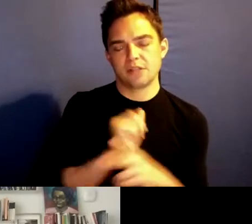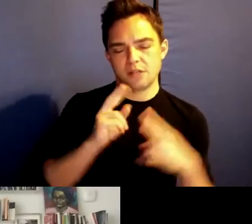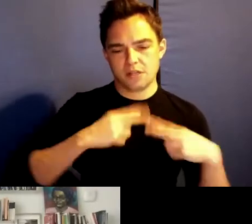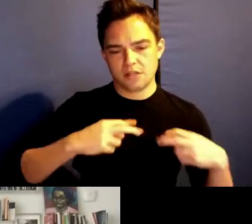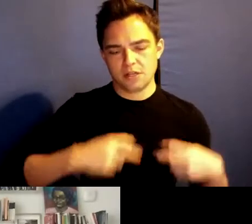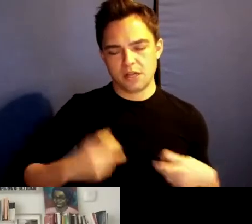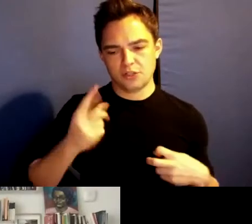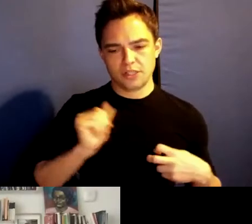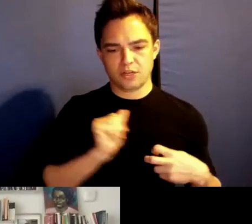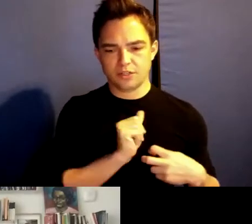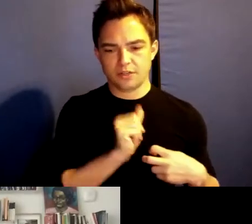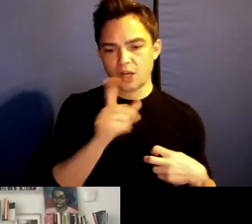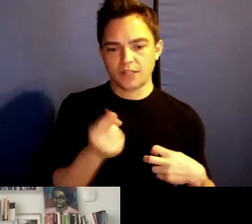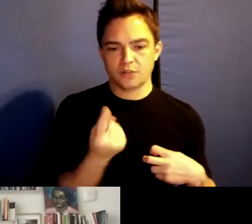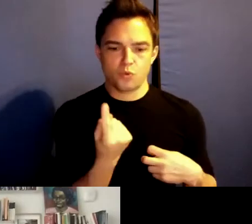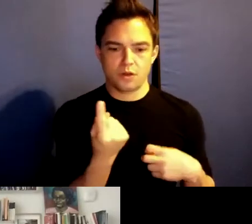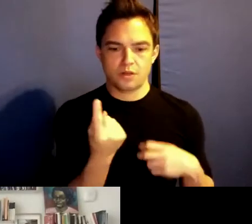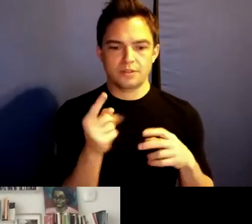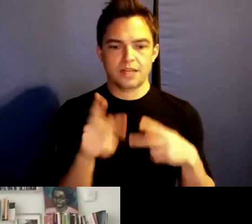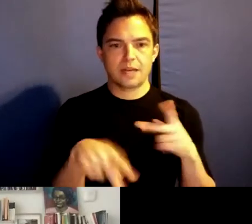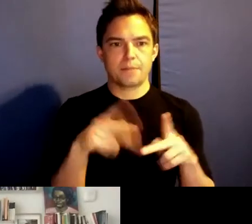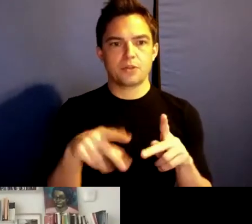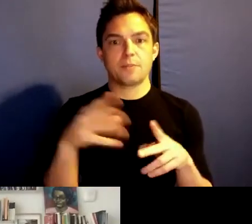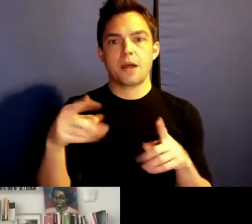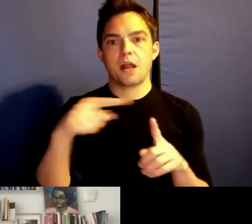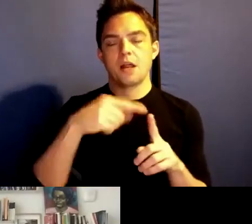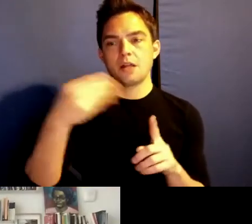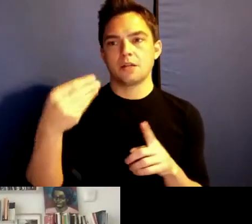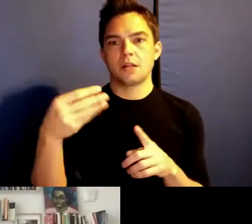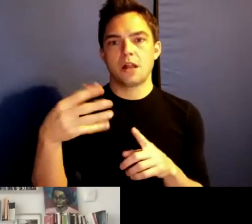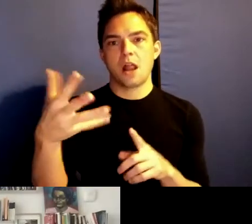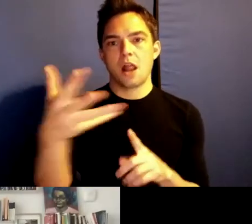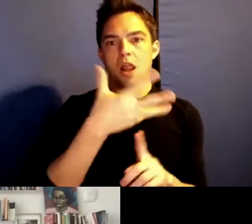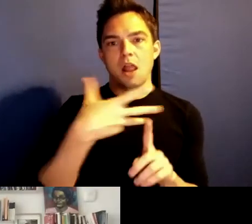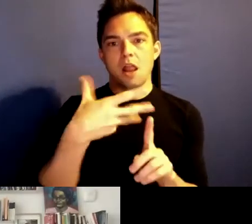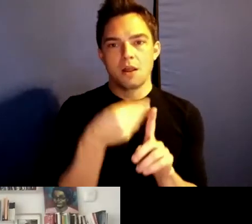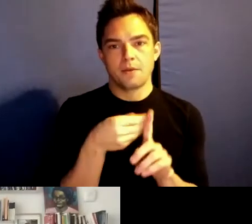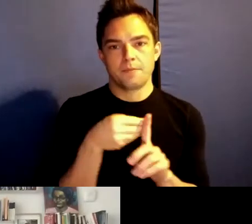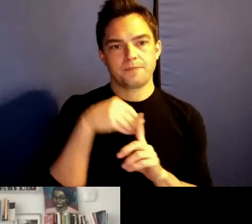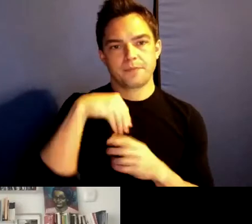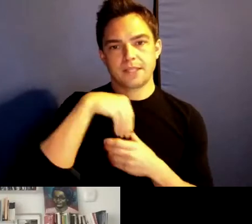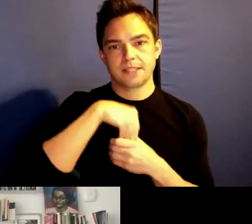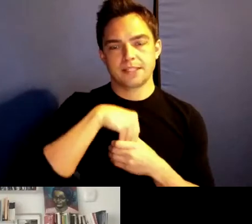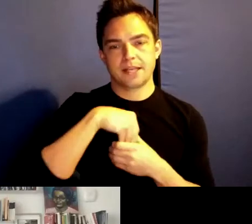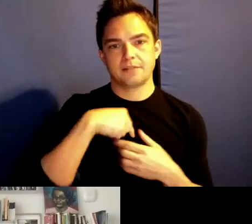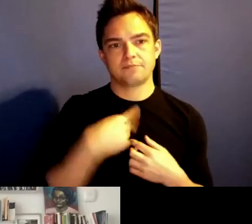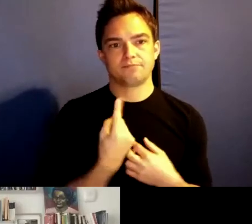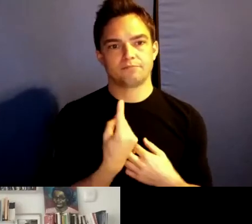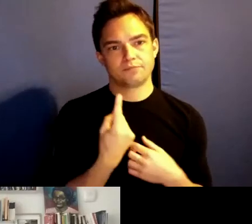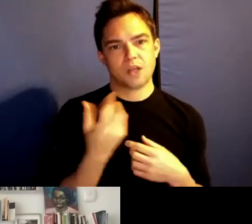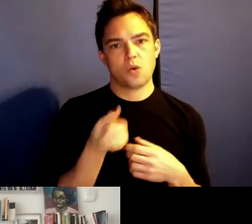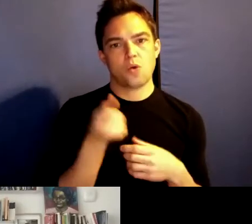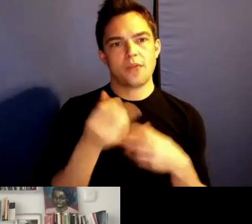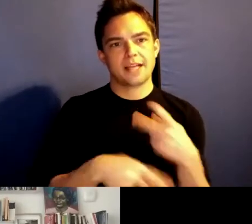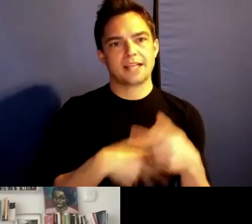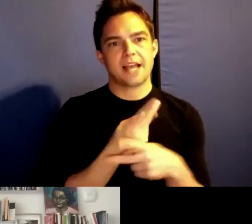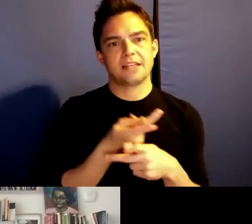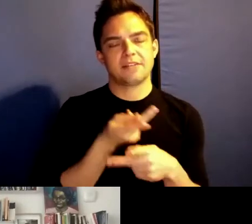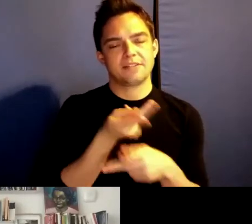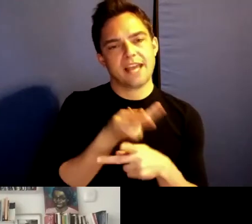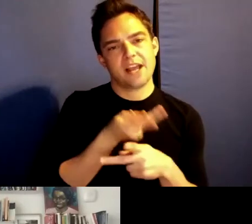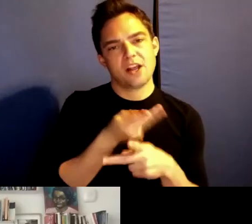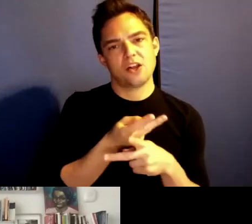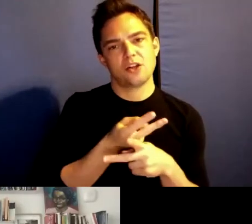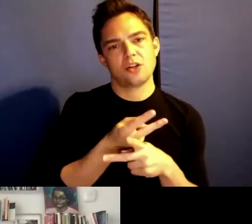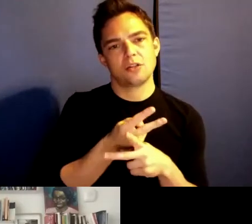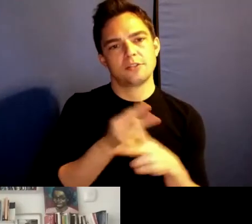subjects, but also entities with that kind of hold, that kind of care.